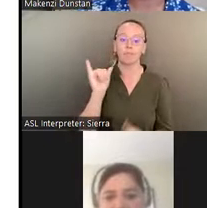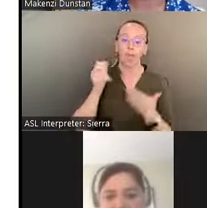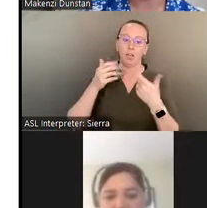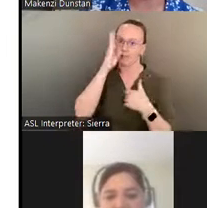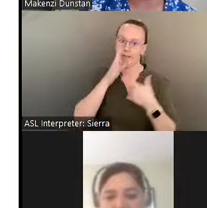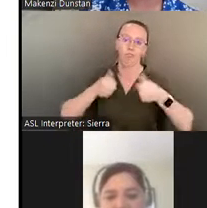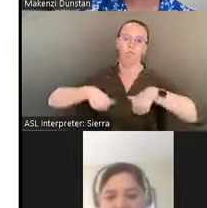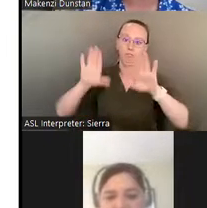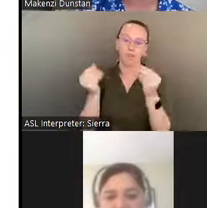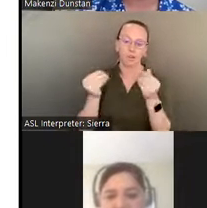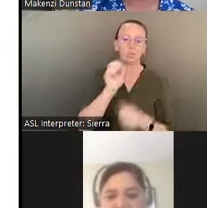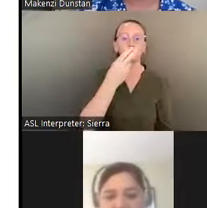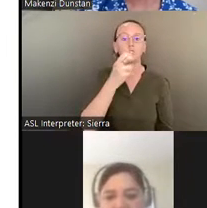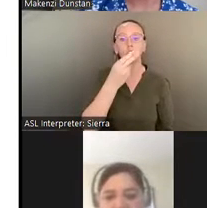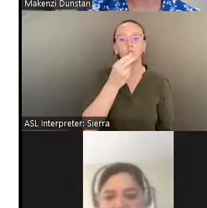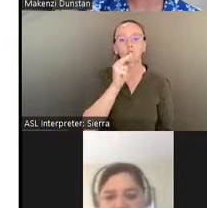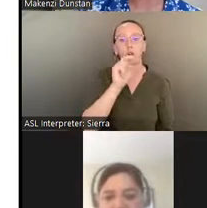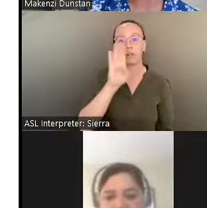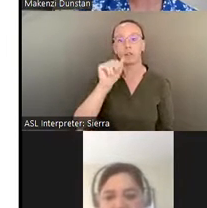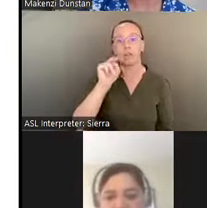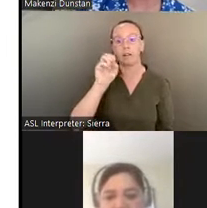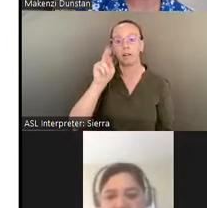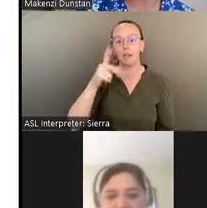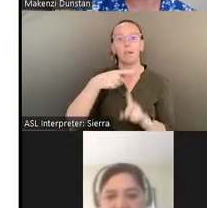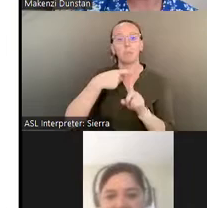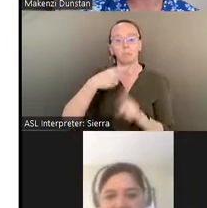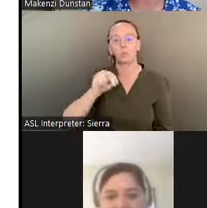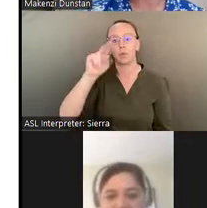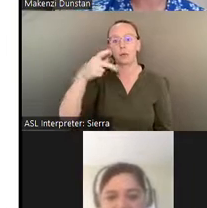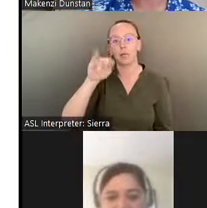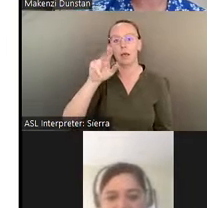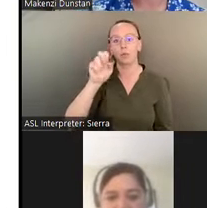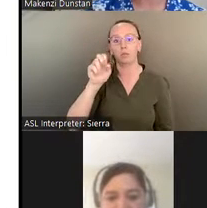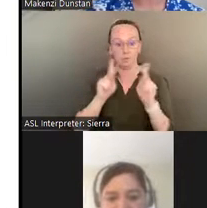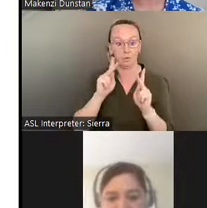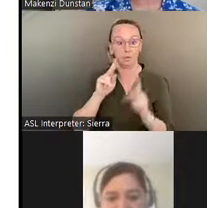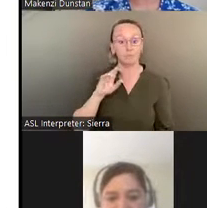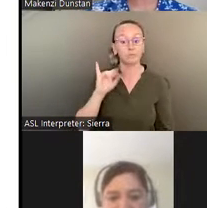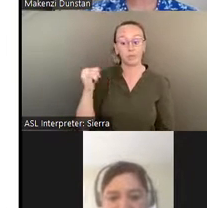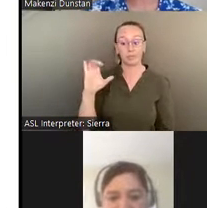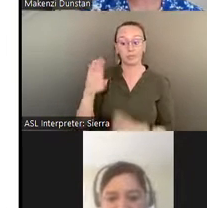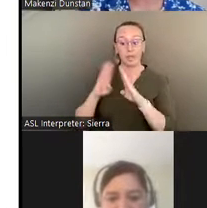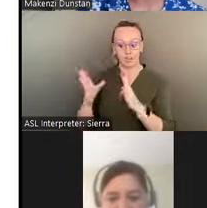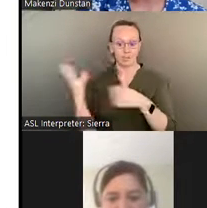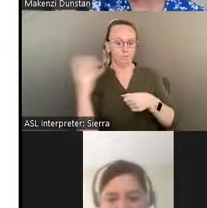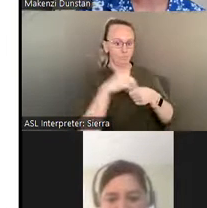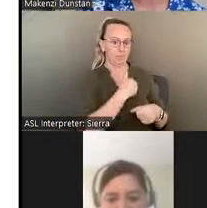and Northern Paiute People. The James Castle House has been a member of HAHS since 2019 and we're your unofficial